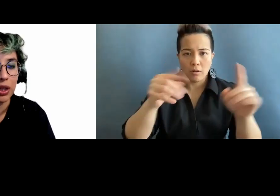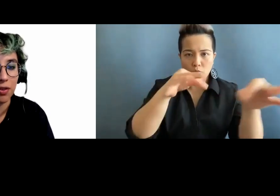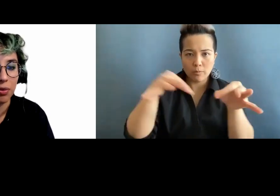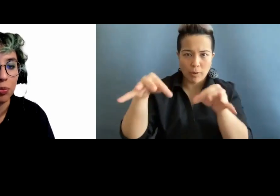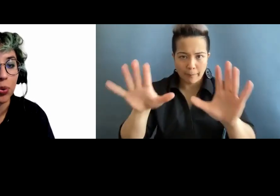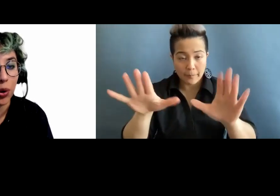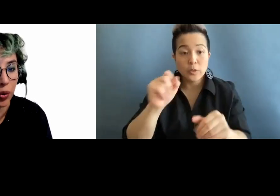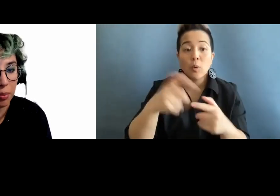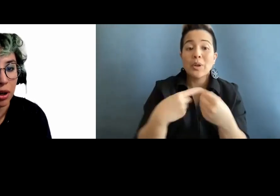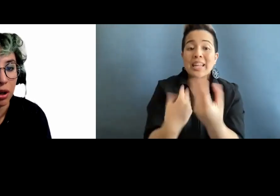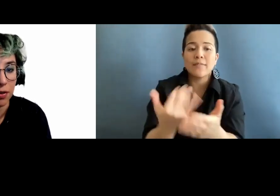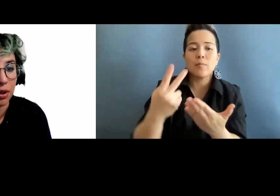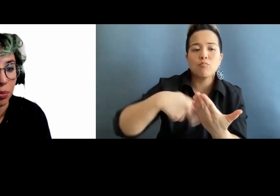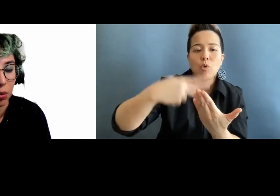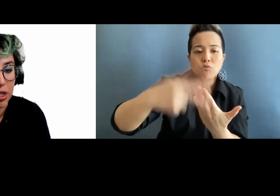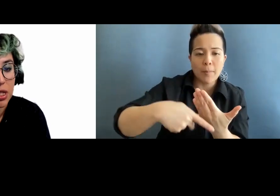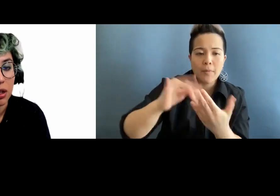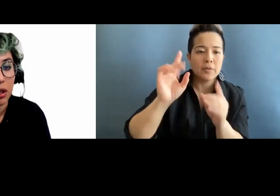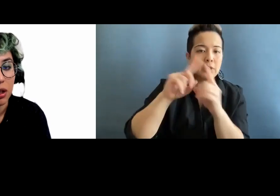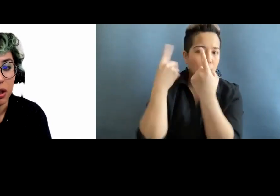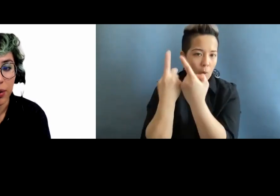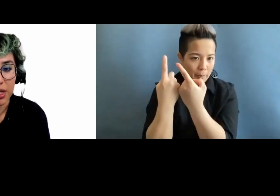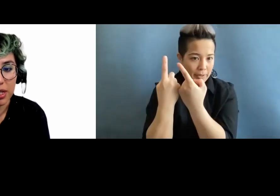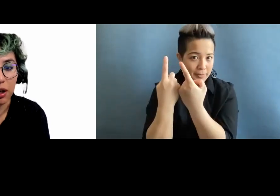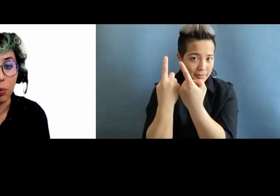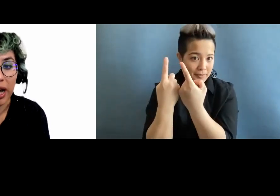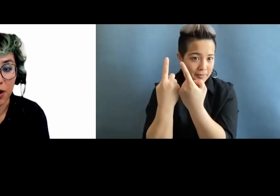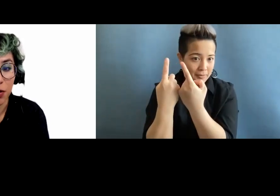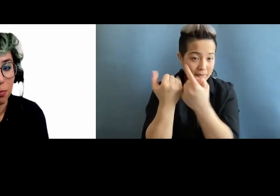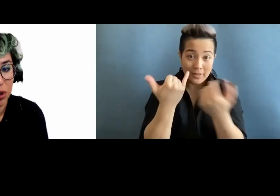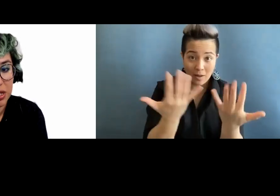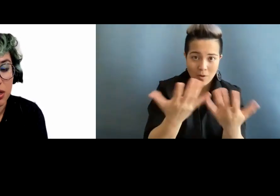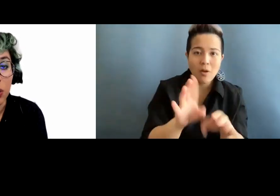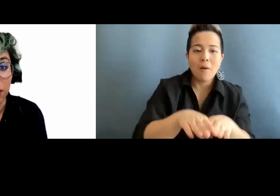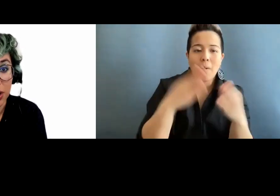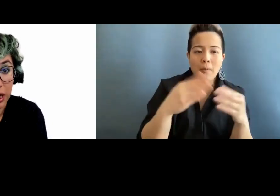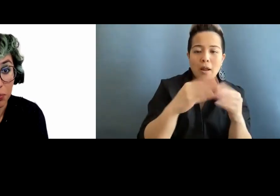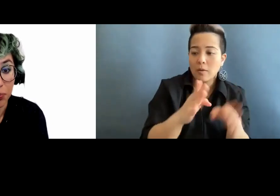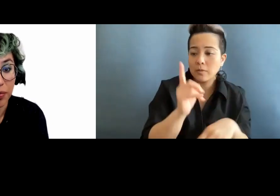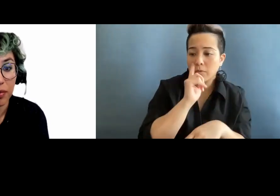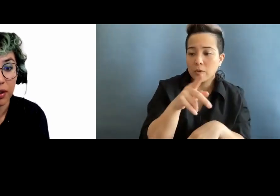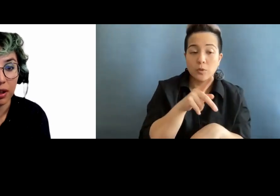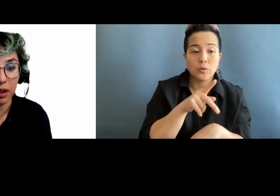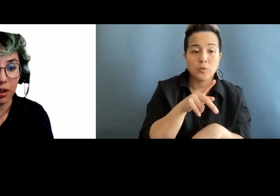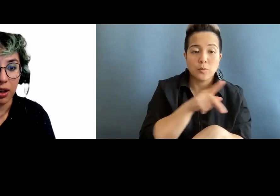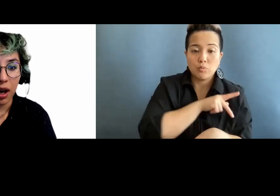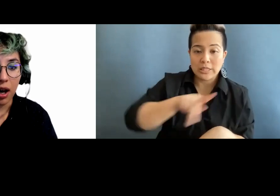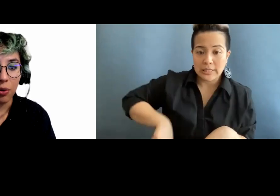give them the program of the department, which is an open house for Princeton University. We